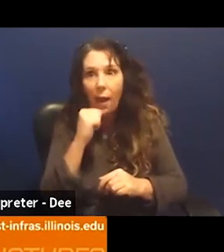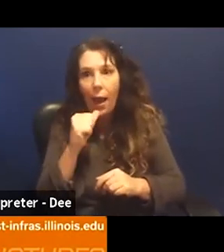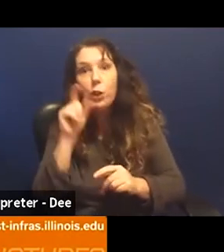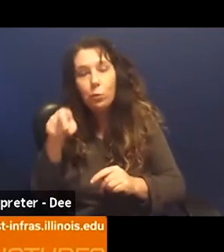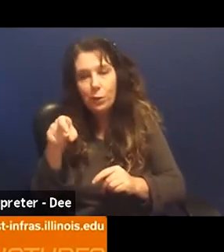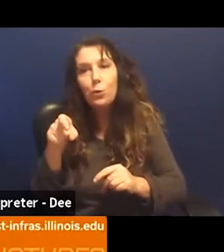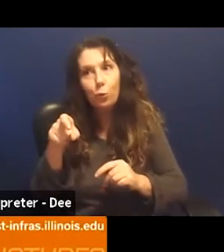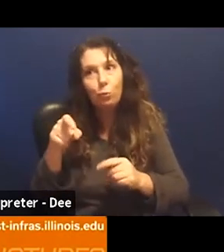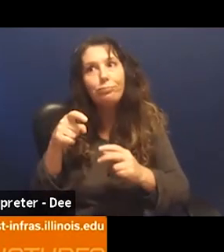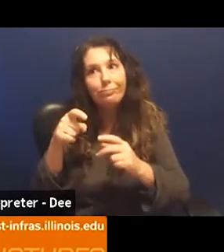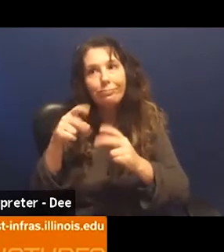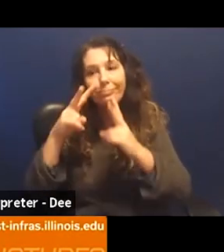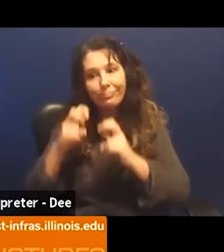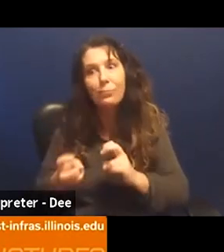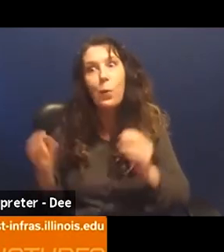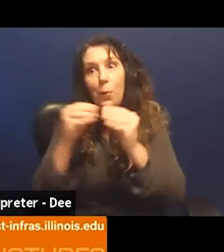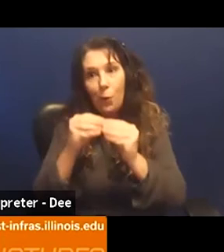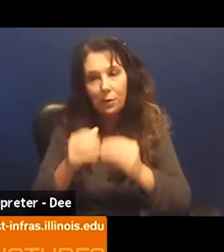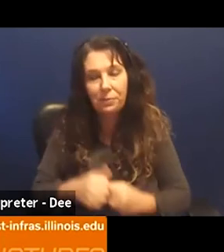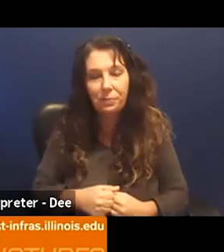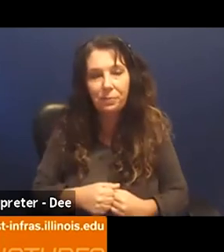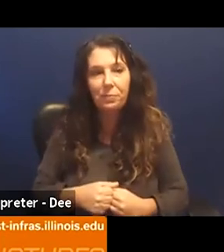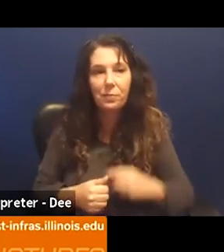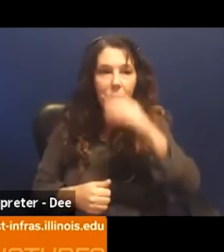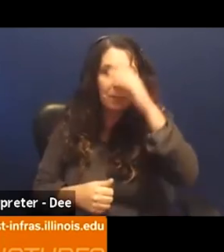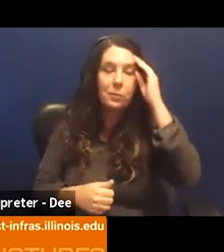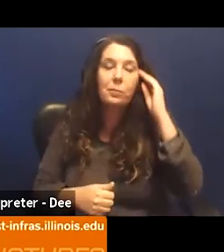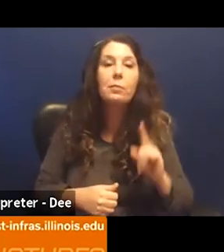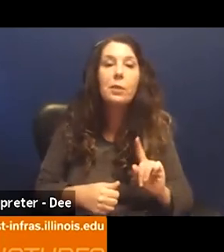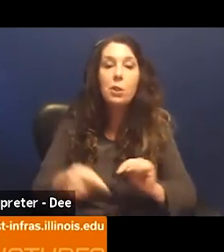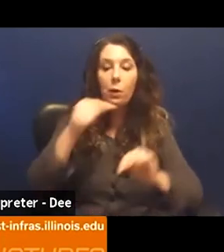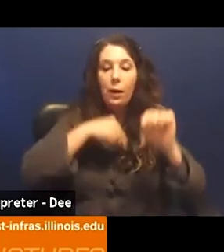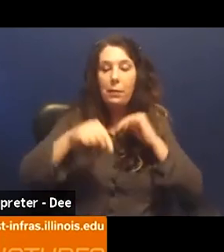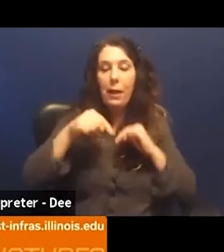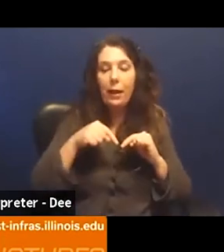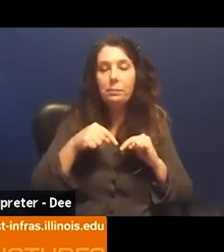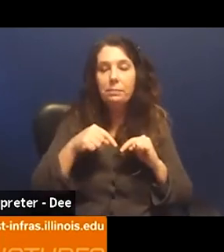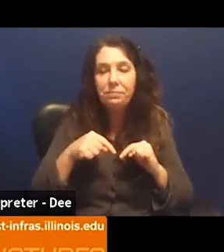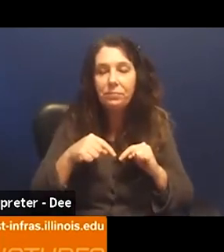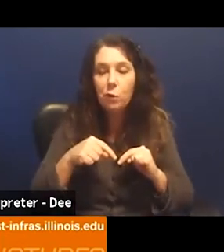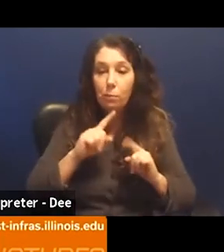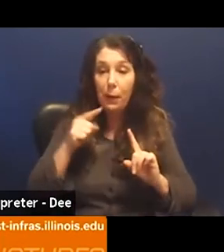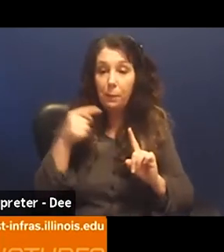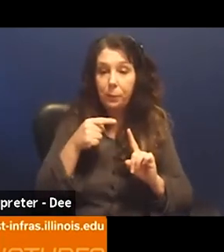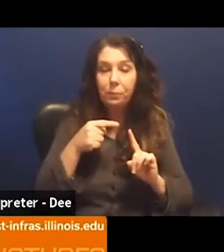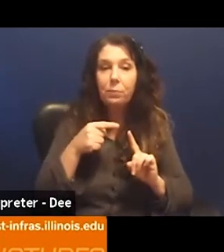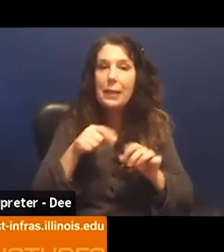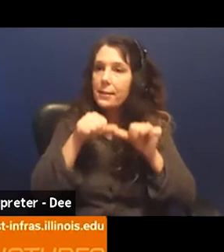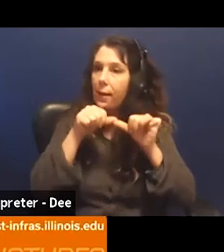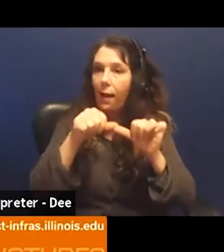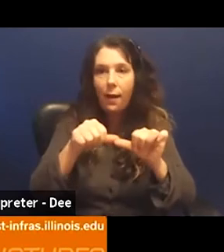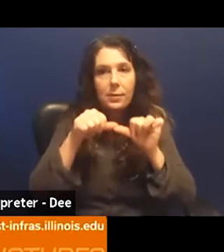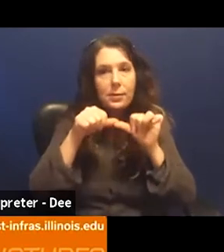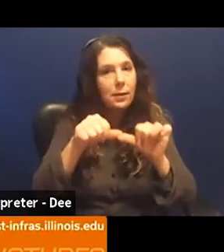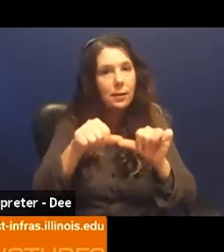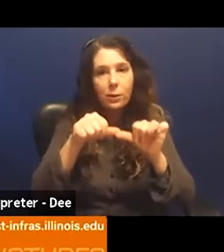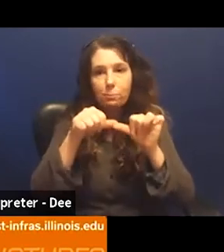And so I think again you know to bring back to the sort of the theme that I began by the q amp a by talking about it is constant. It is a constant.